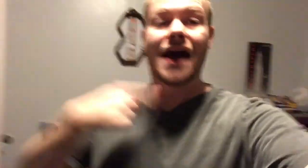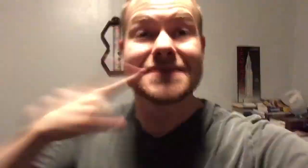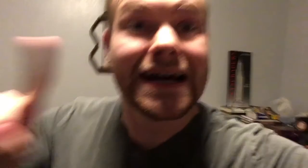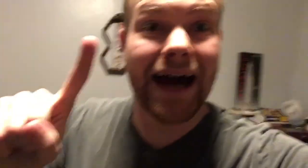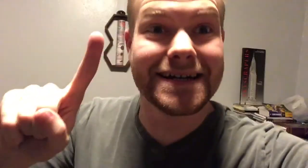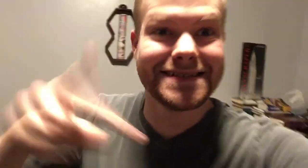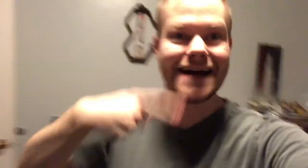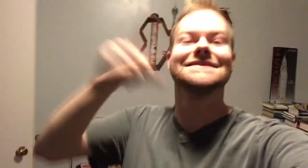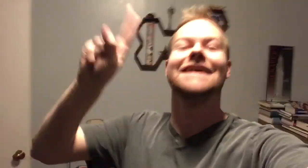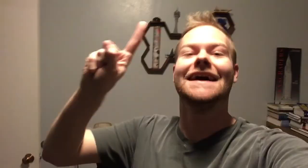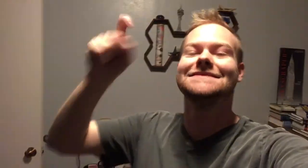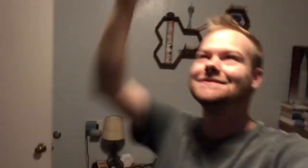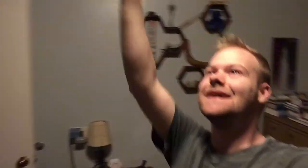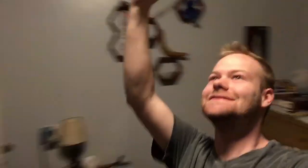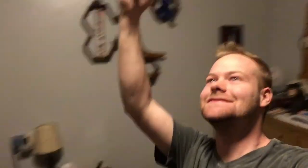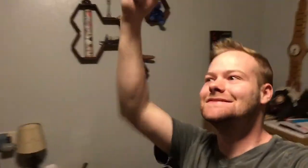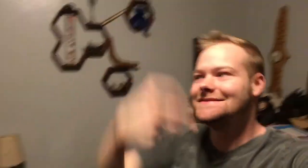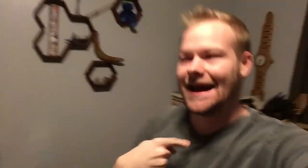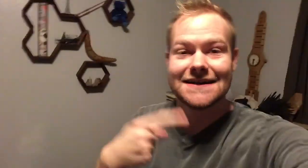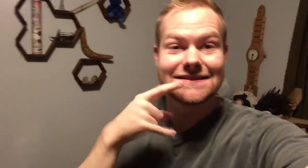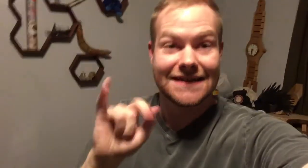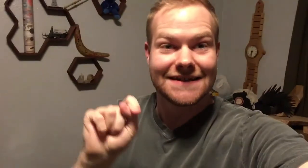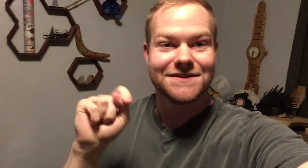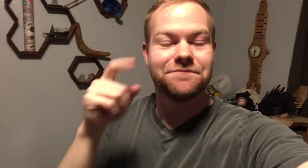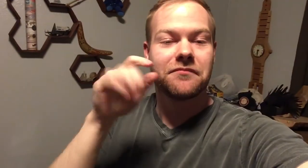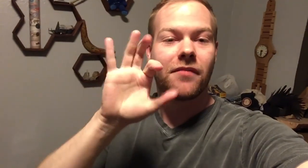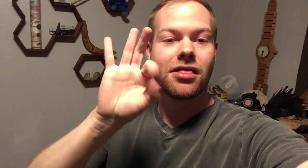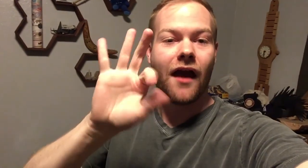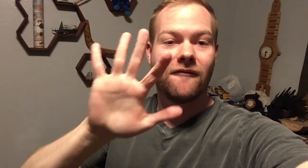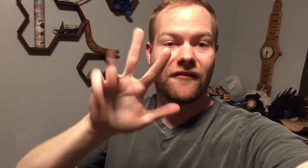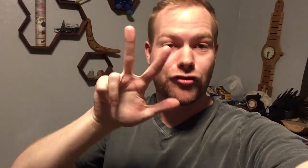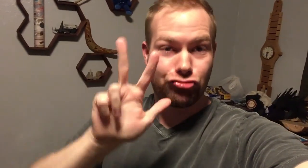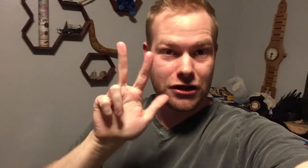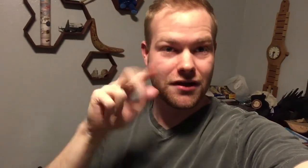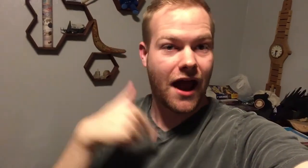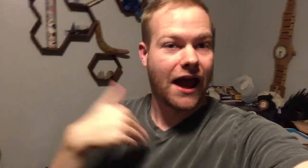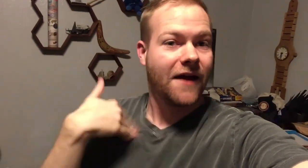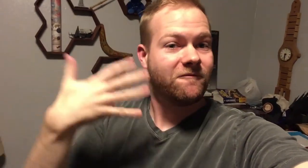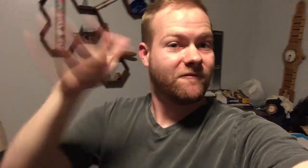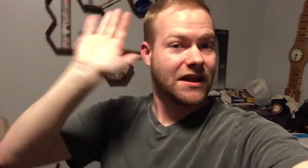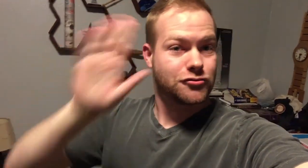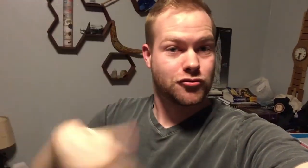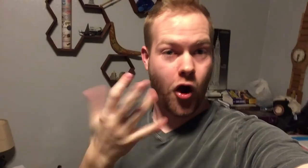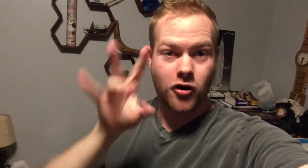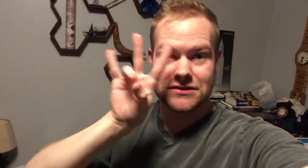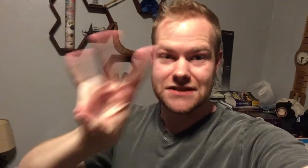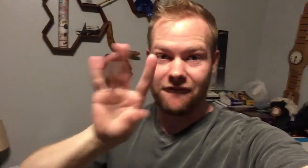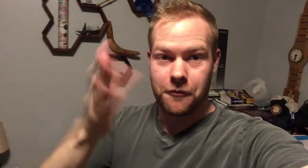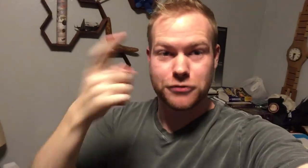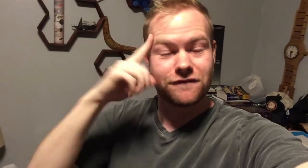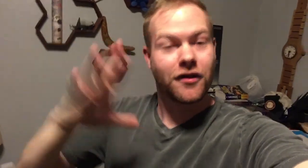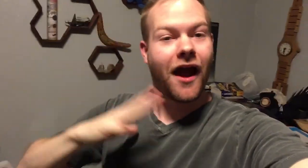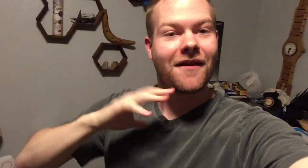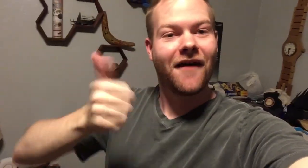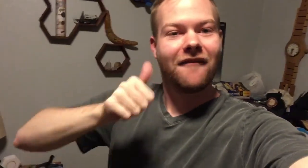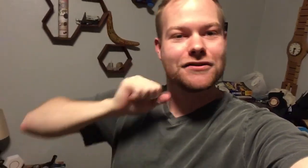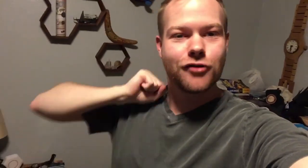I did it! I did it! Yes! I did it! 9:53PM, I finished all seven books for the holiday readathon!